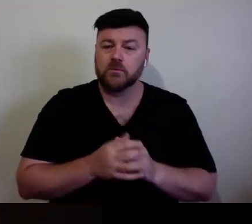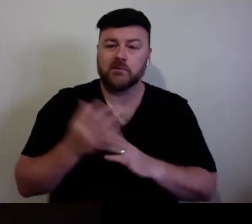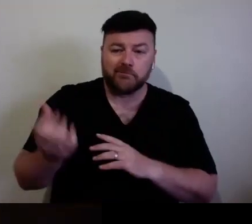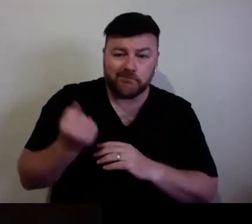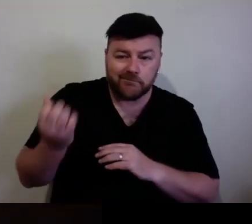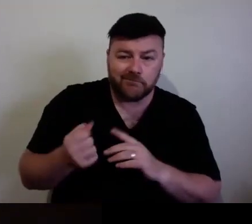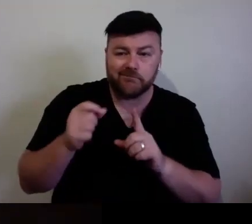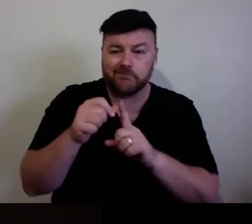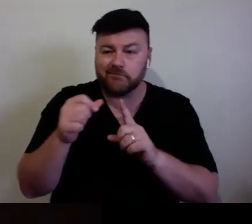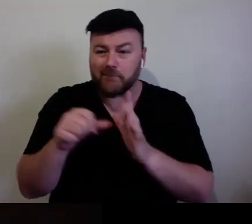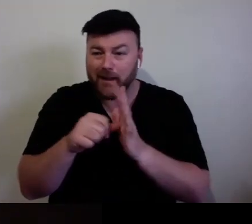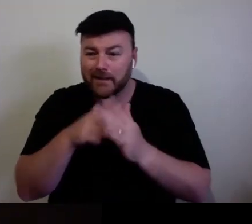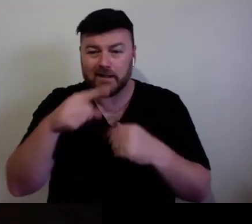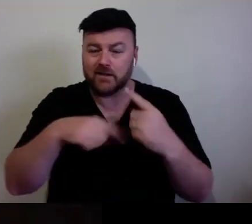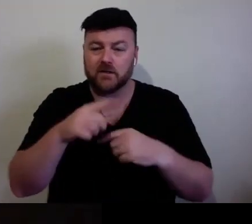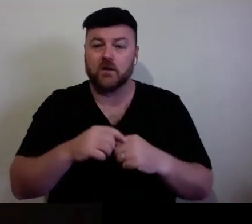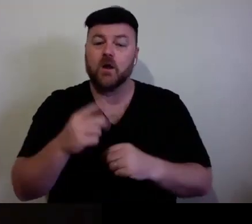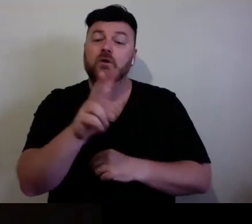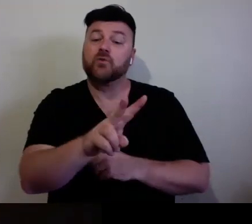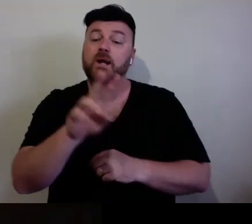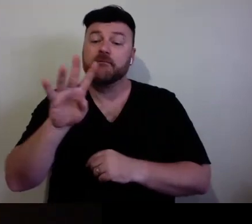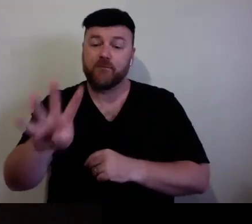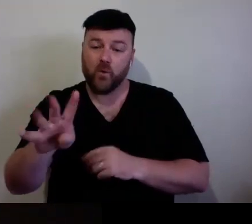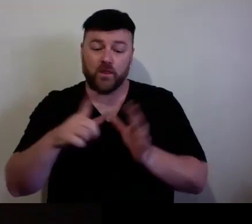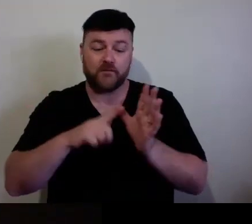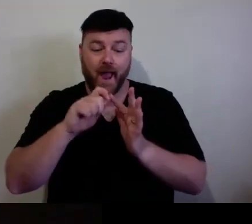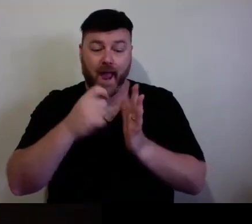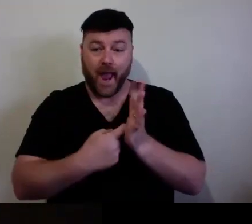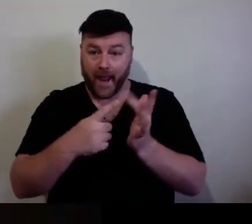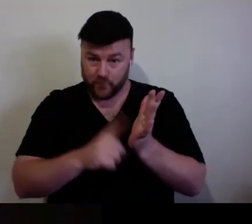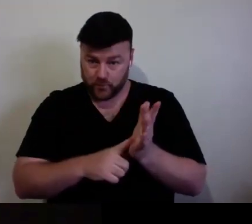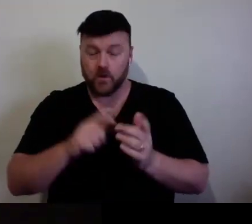doing a specific session on business model and monetising digital works.